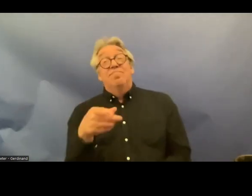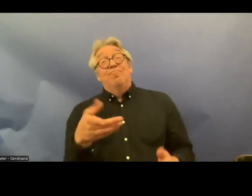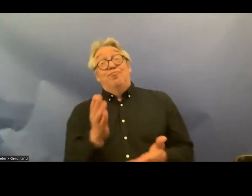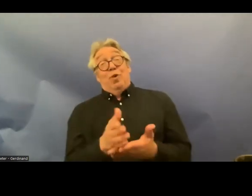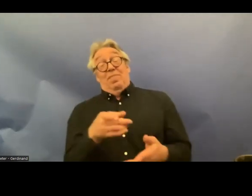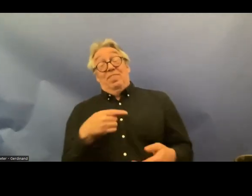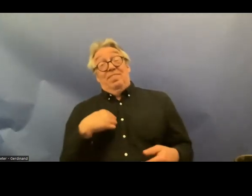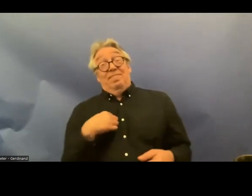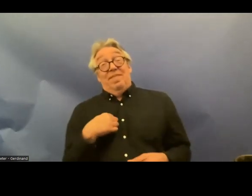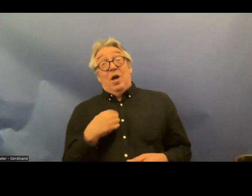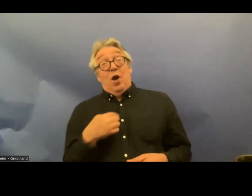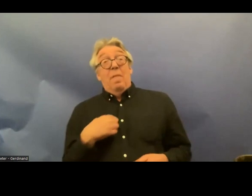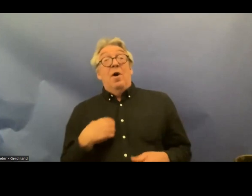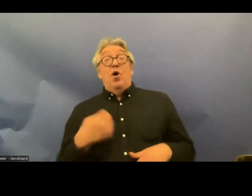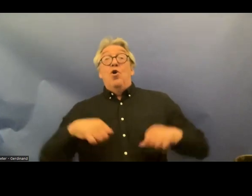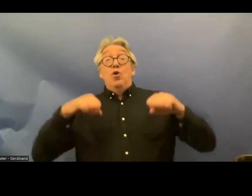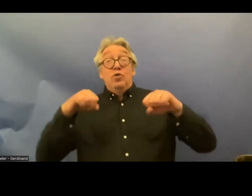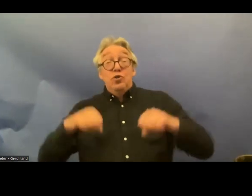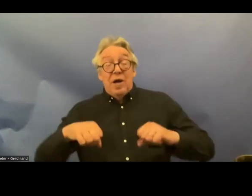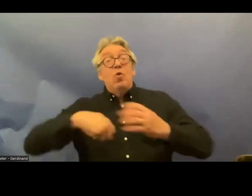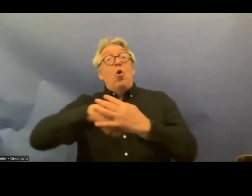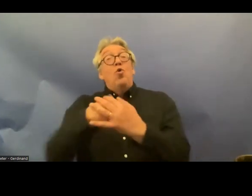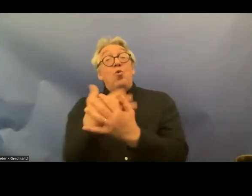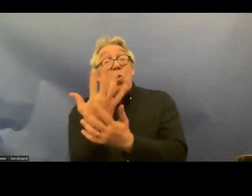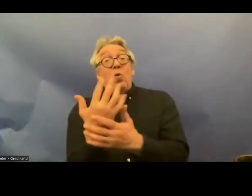for the Nordic coroporation Council for